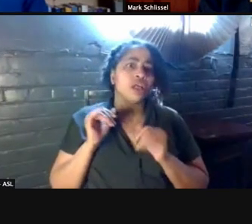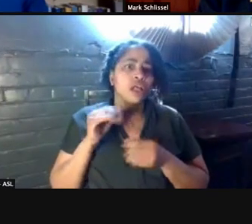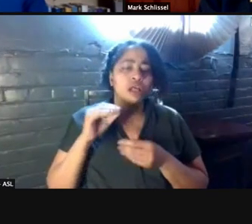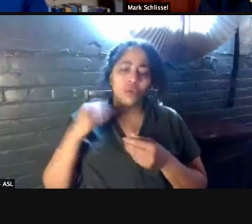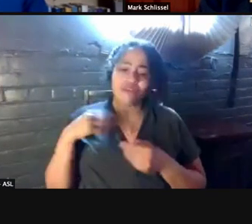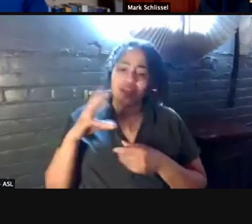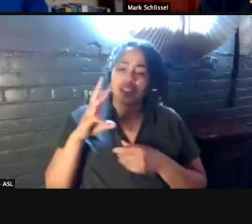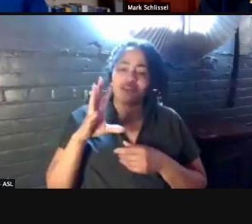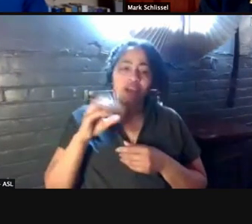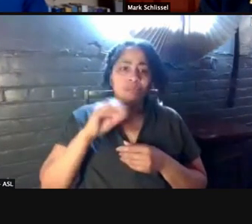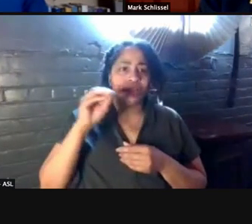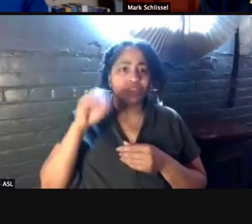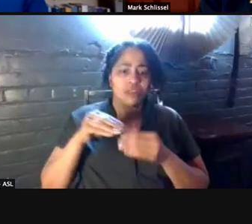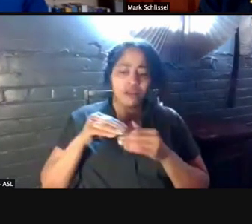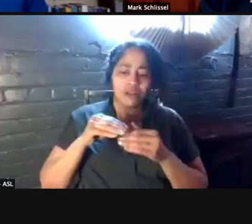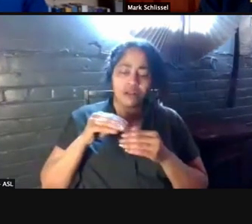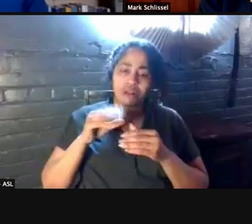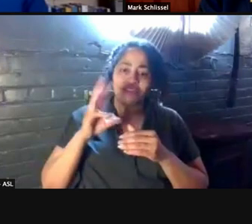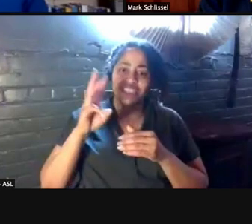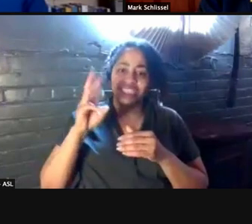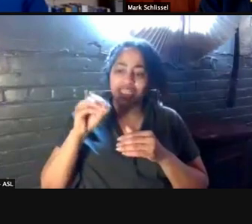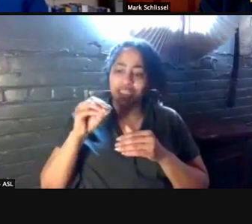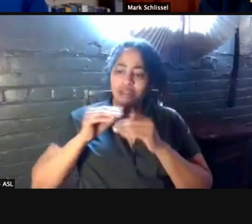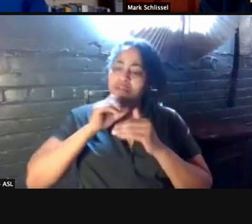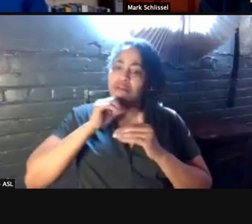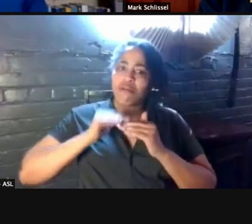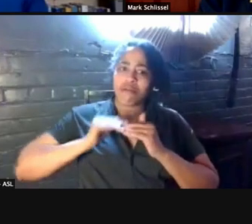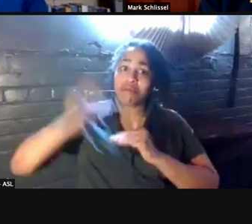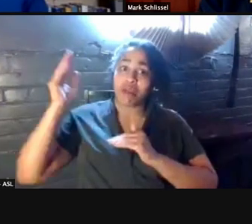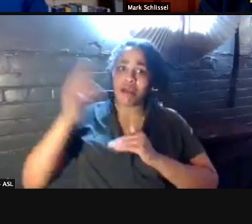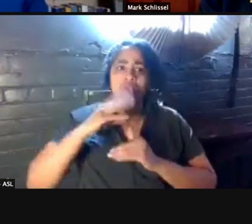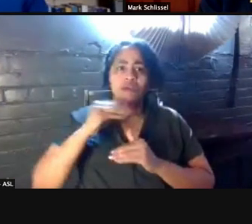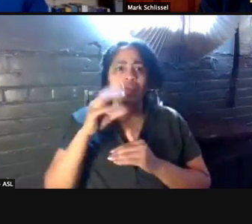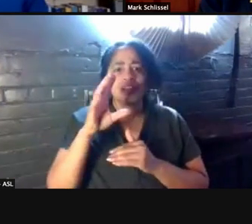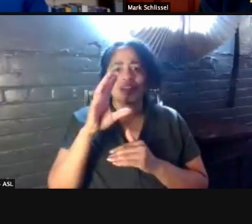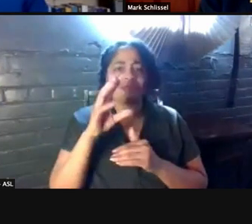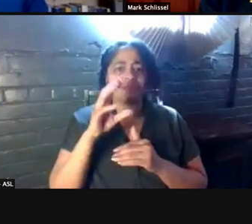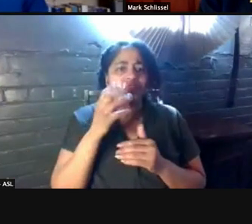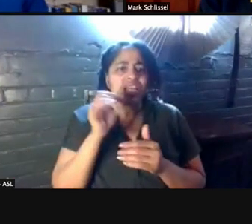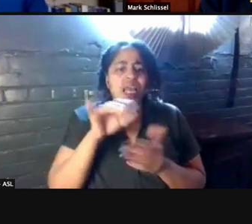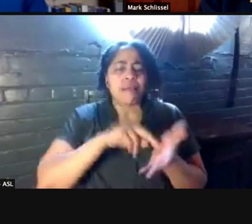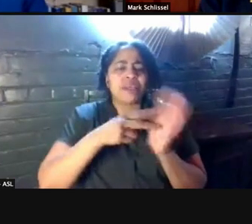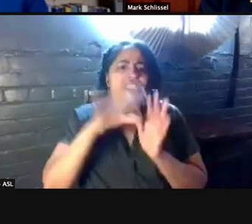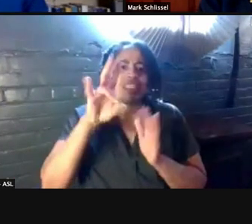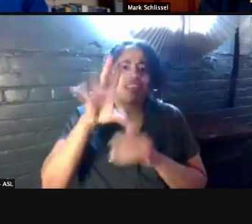and about 25% of all adults are fully vaccinated. That means 75% are not vaccinated.